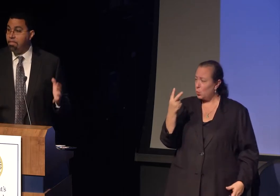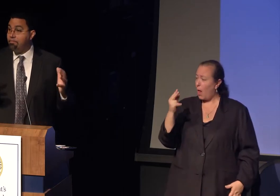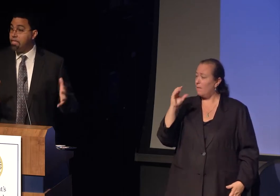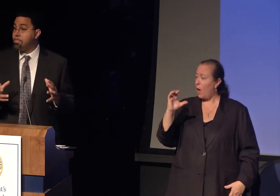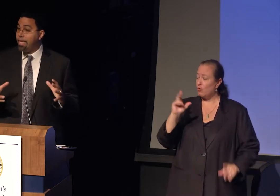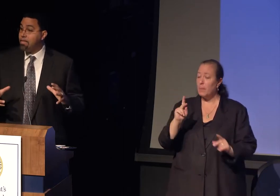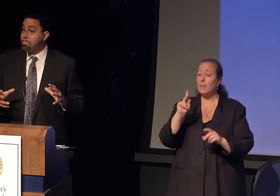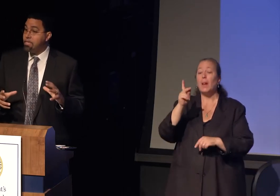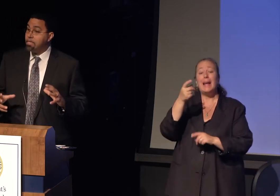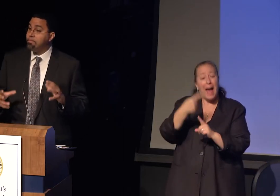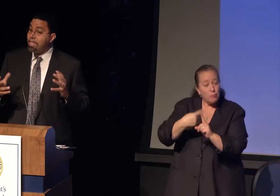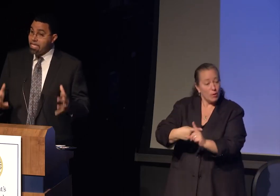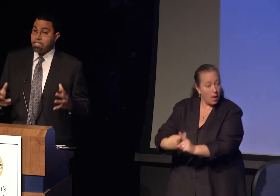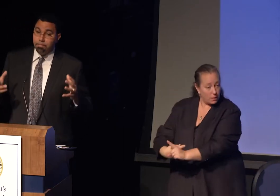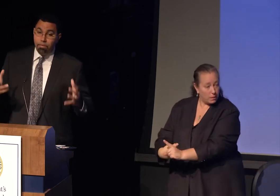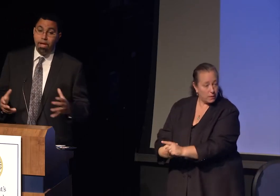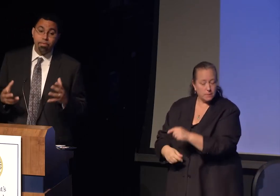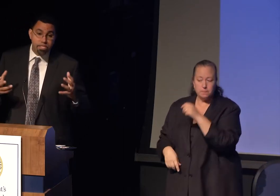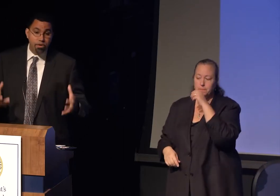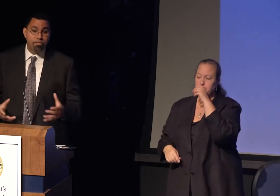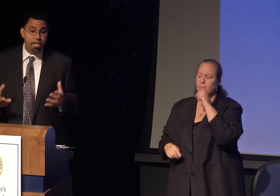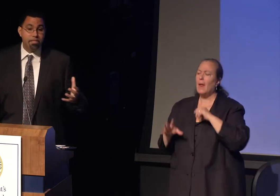They've also held meetings about why they serve